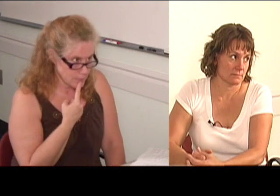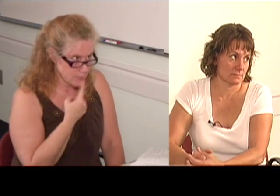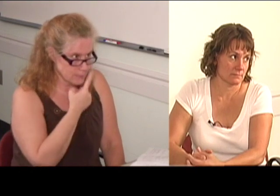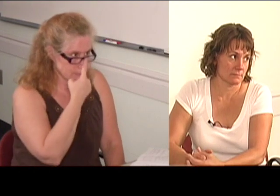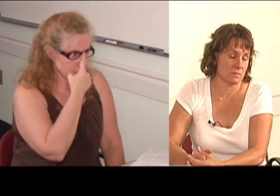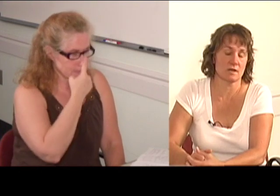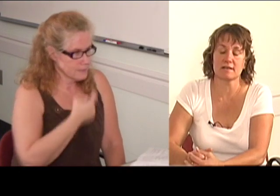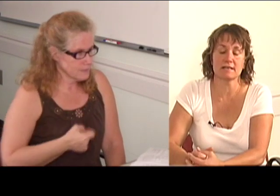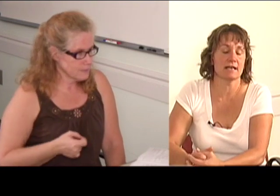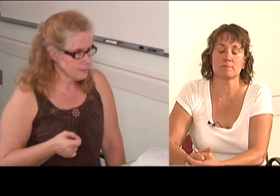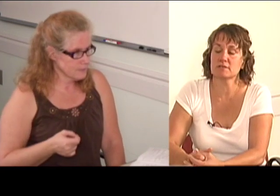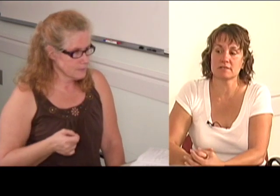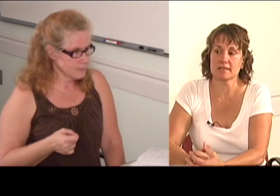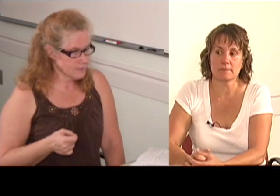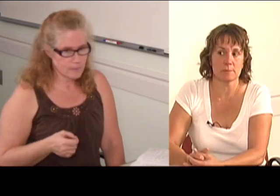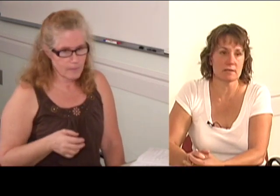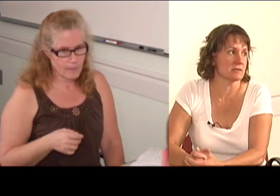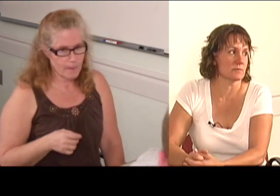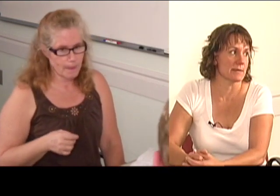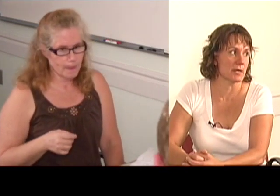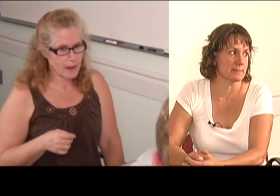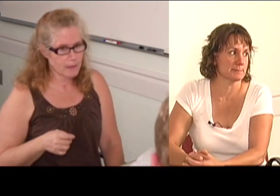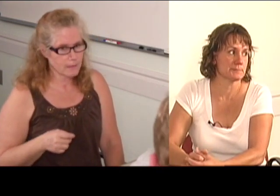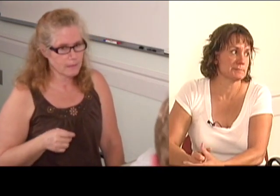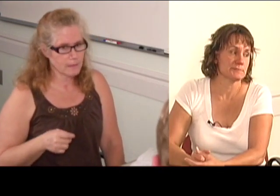No, they didn't have Bluetooth capabilities when I bought them.